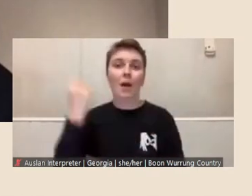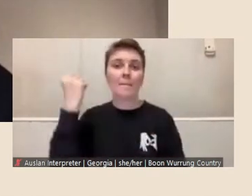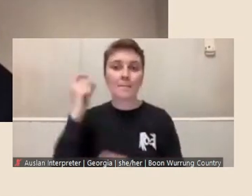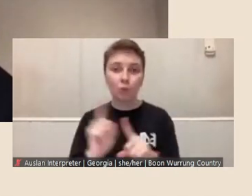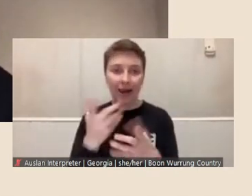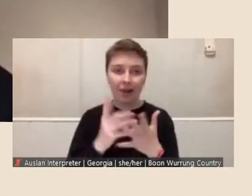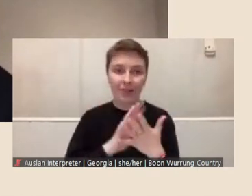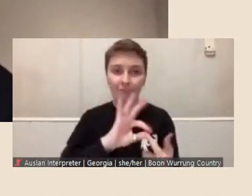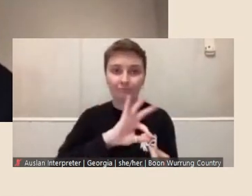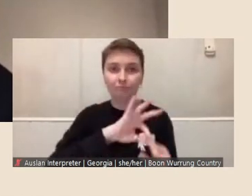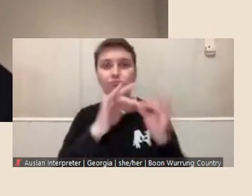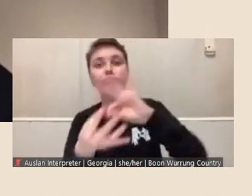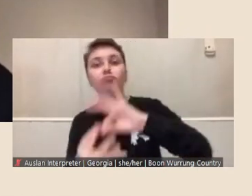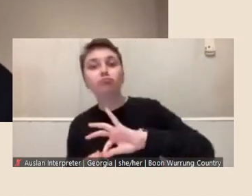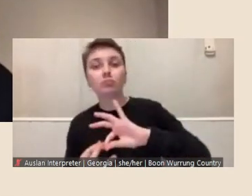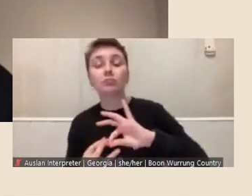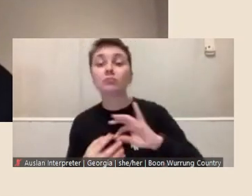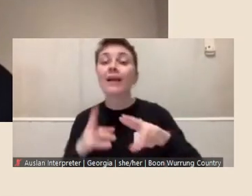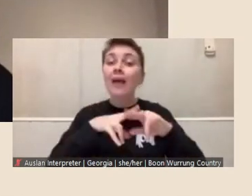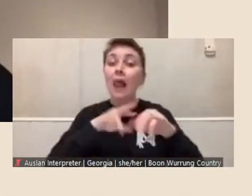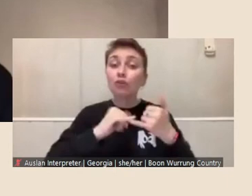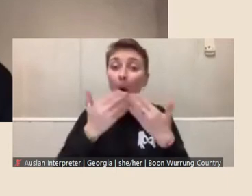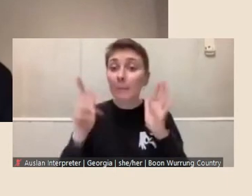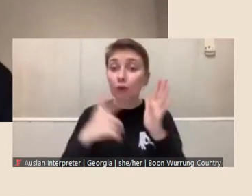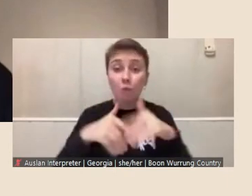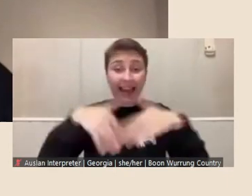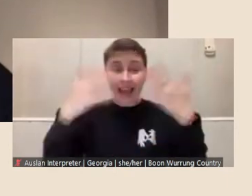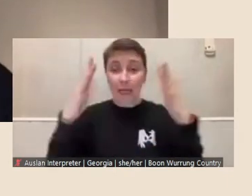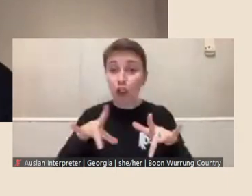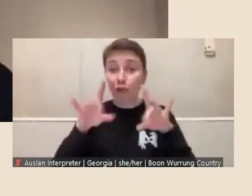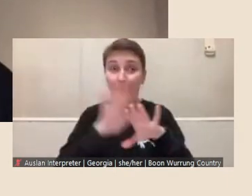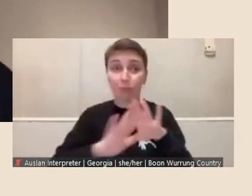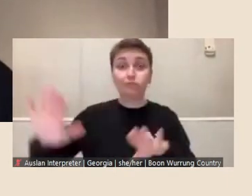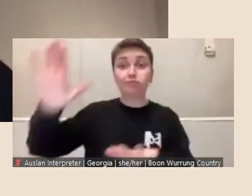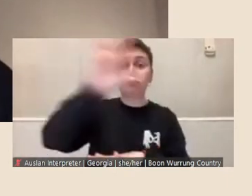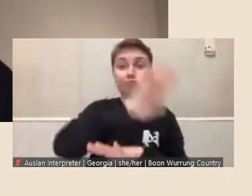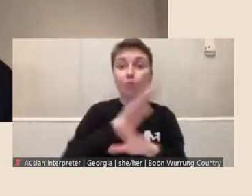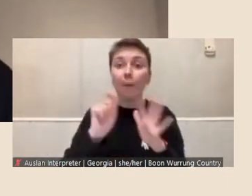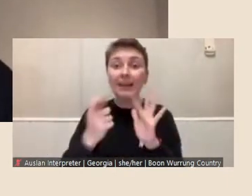This Fellowship is open to any Australian citizen or permanent resident who has a continuous commitment to the